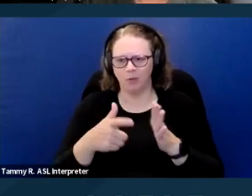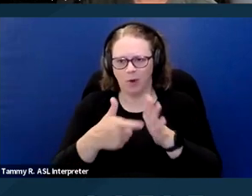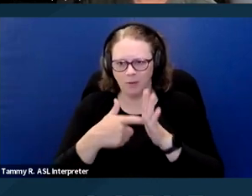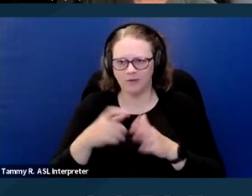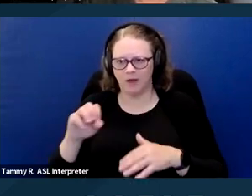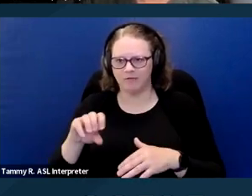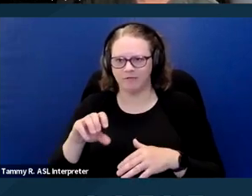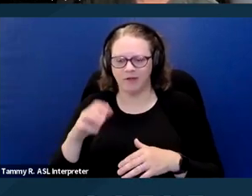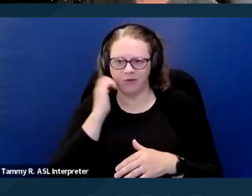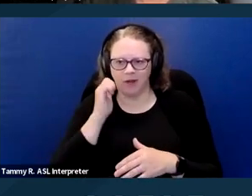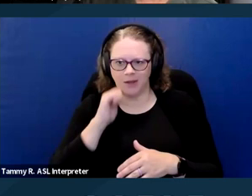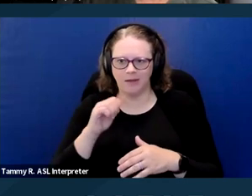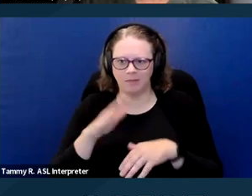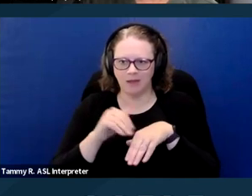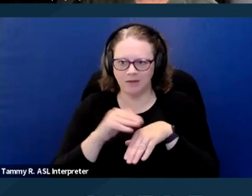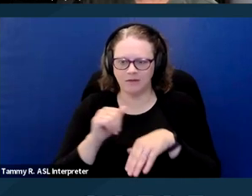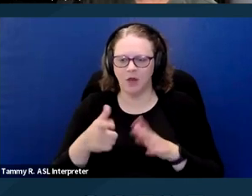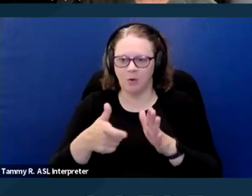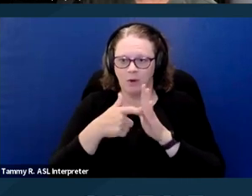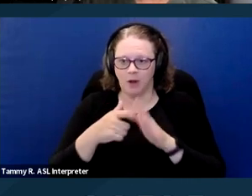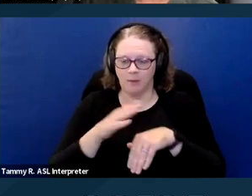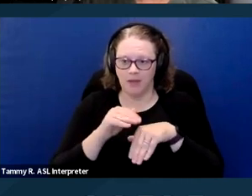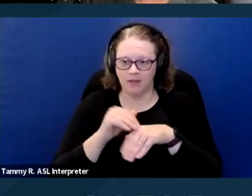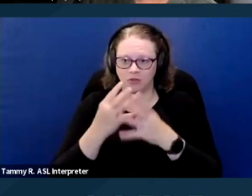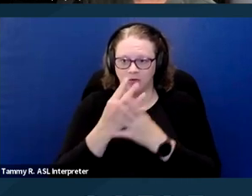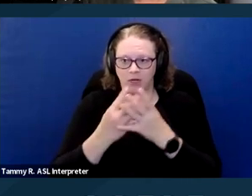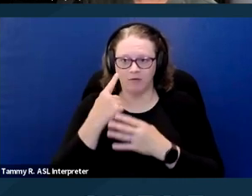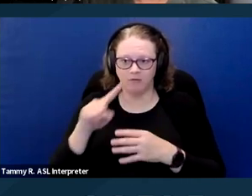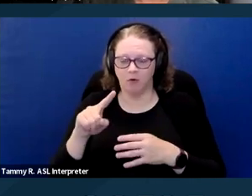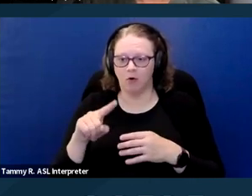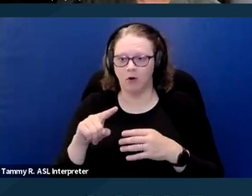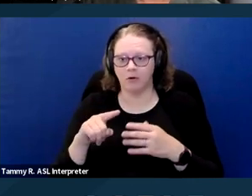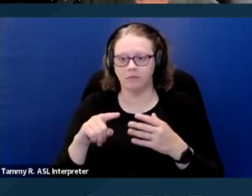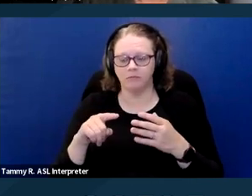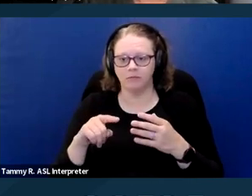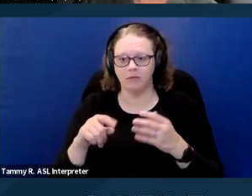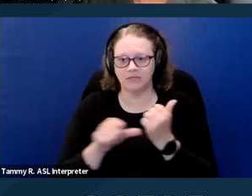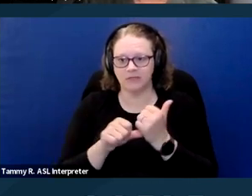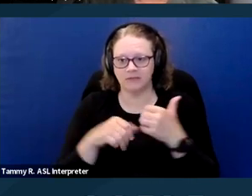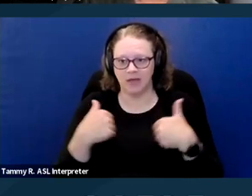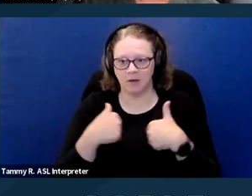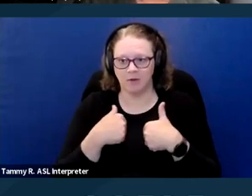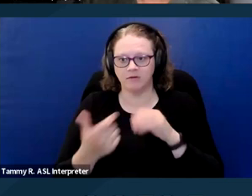And we believe that requiring pet screening for assistance animals violates fair housing law. Next slide please.